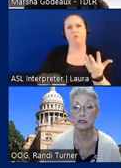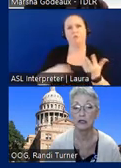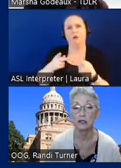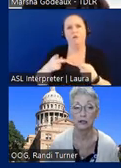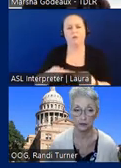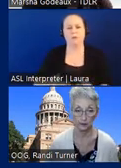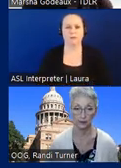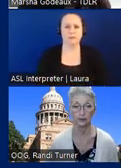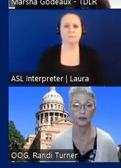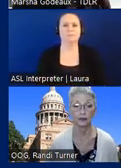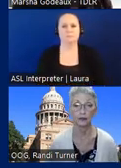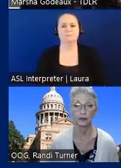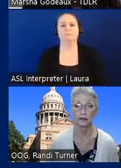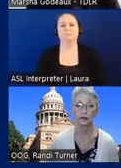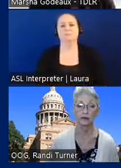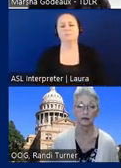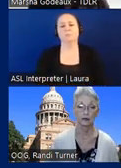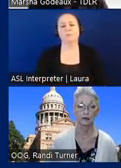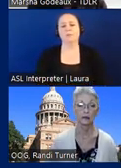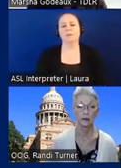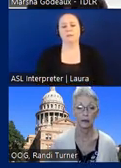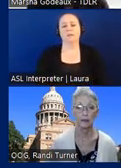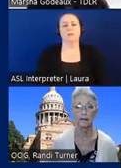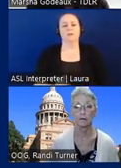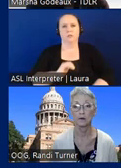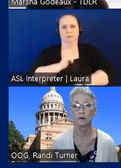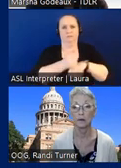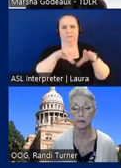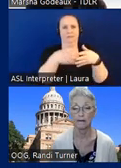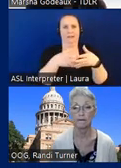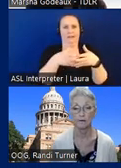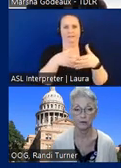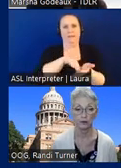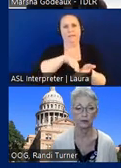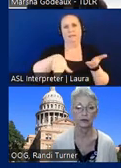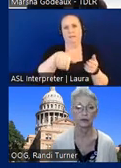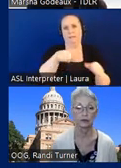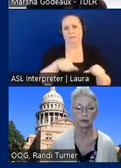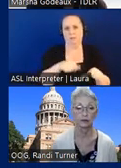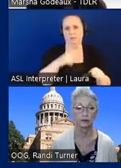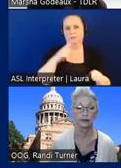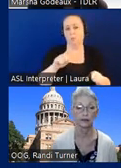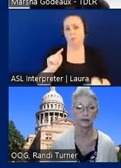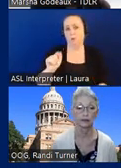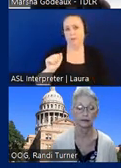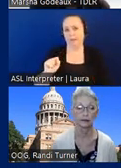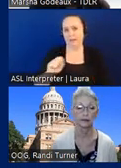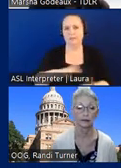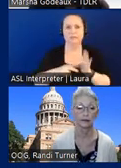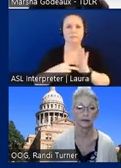Okay, so there is a set of exempted areas for TAS. We uh we don't cover federal property, we let